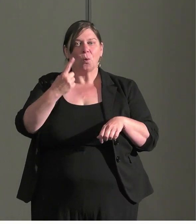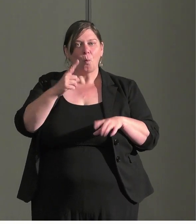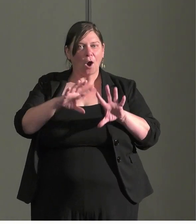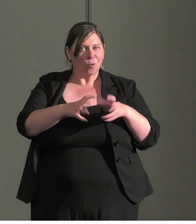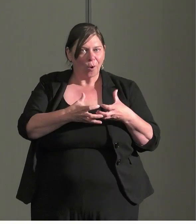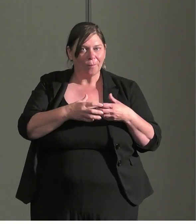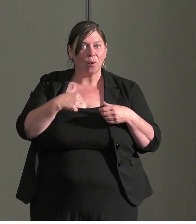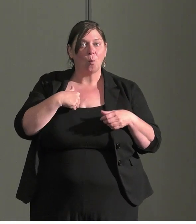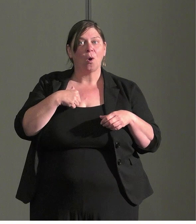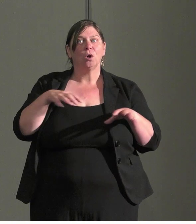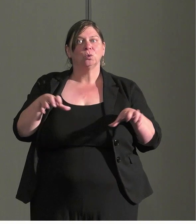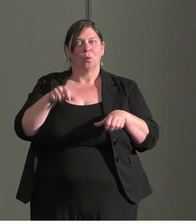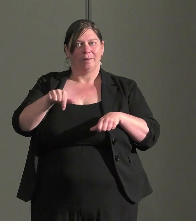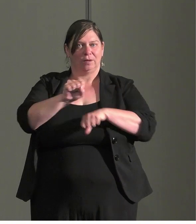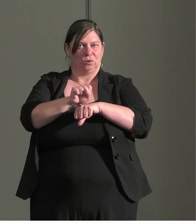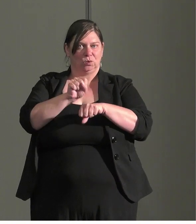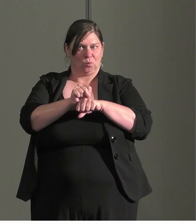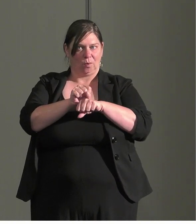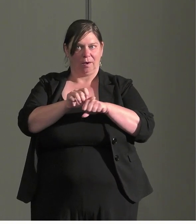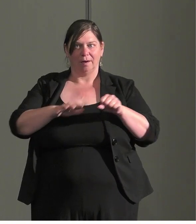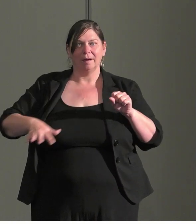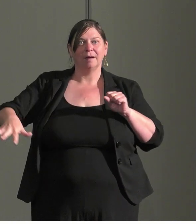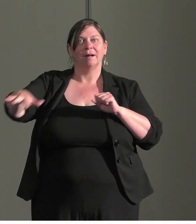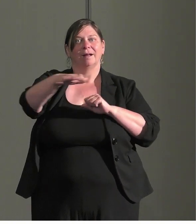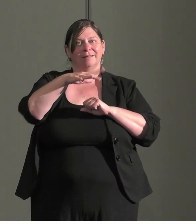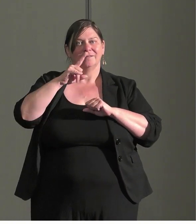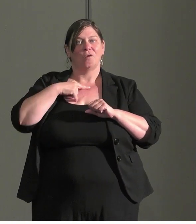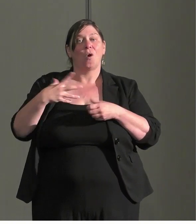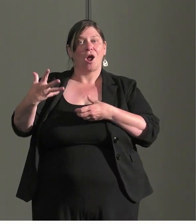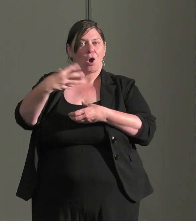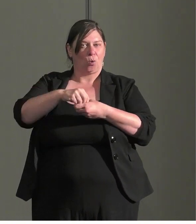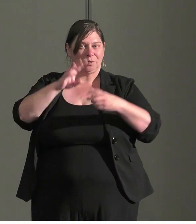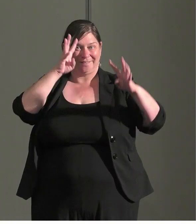doing the work across the work we're doing in inclusive innovation. The second one I